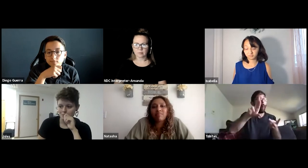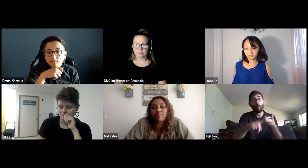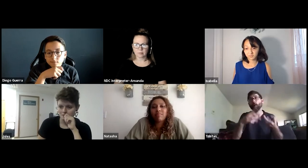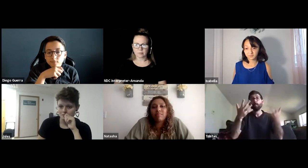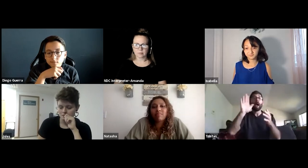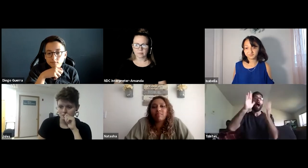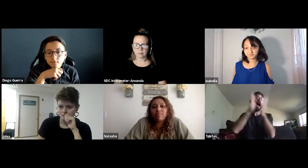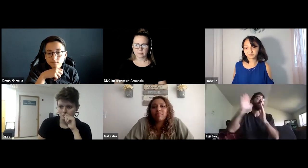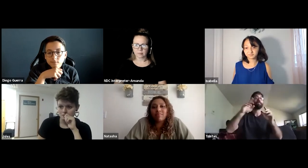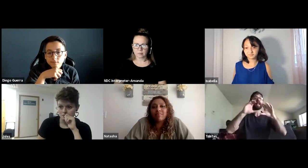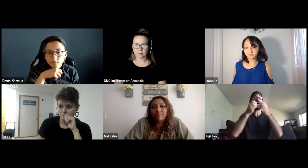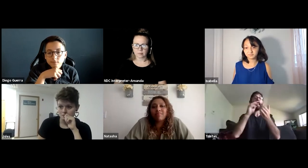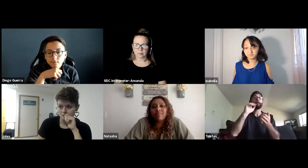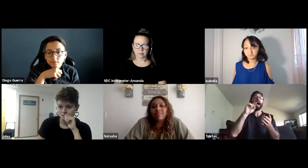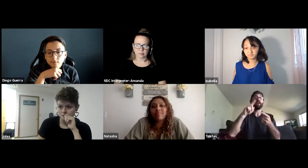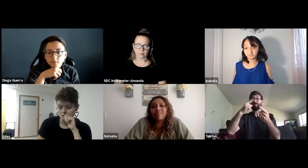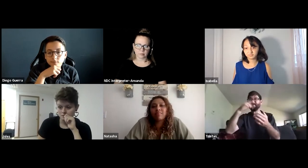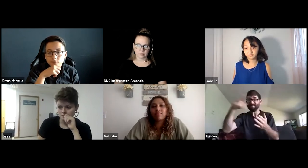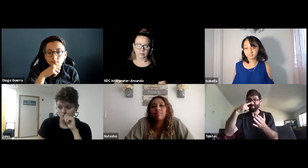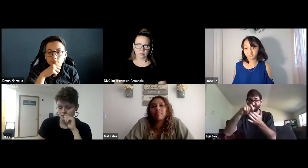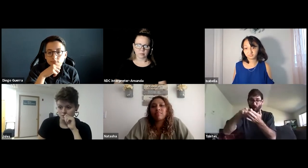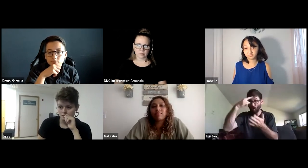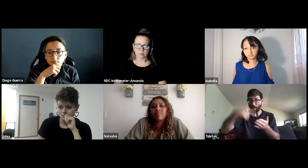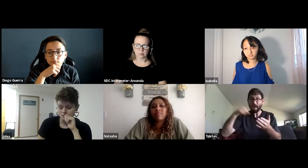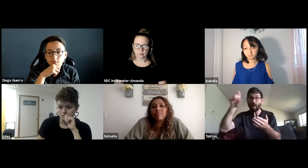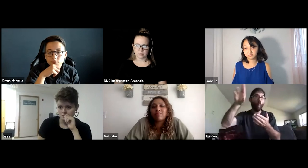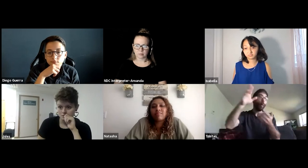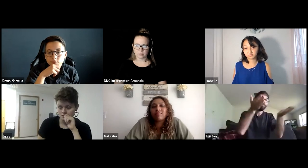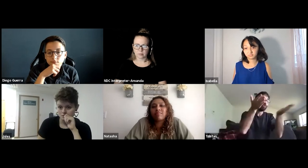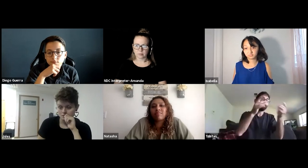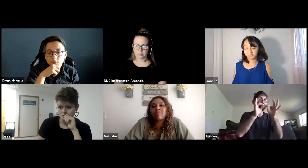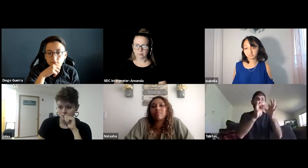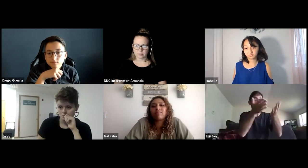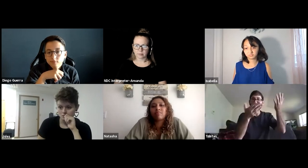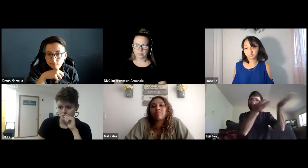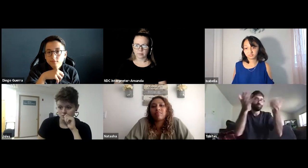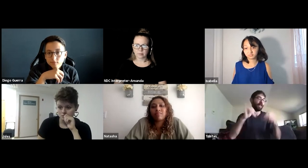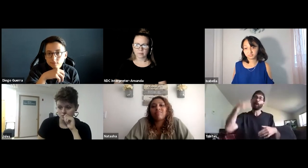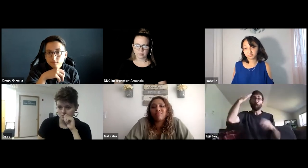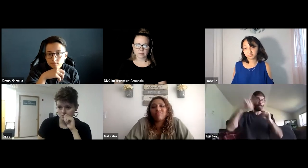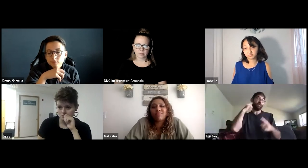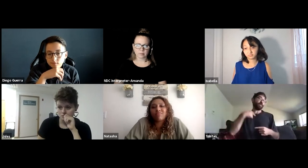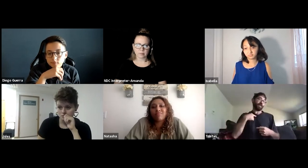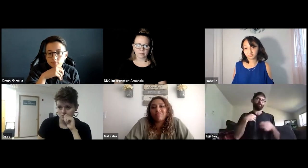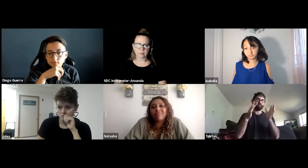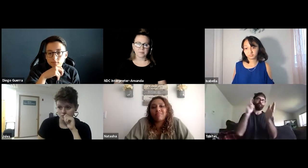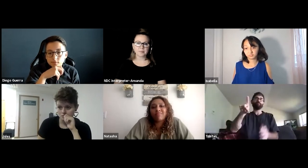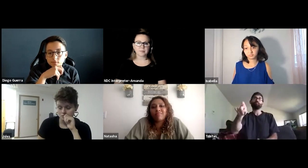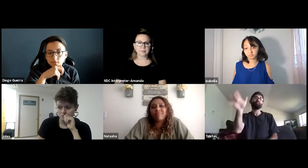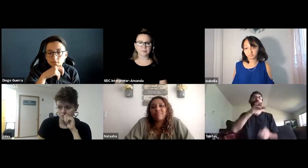I'm sure some folks could ask the professor for a transcript or after class meets to take notes for them or rely on an interpreter.